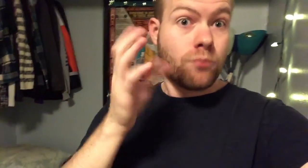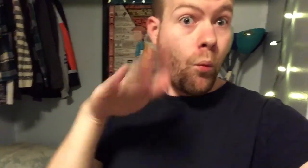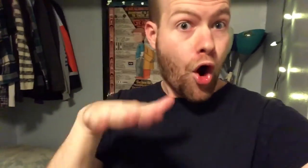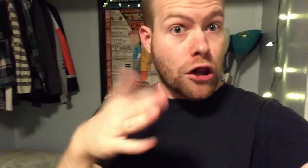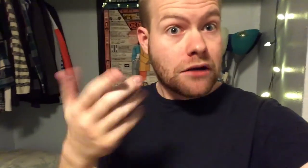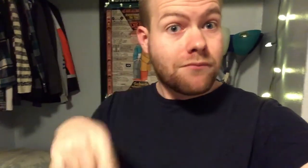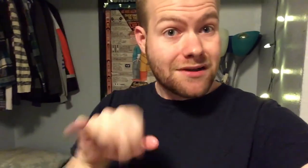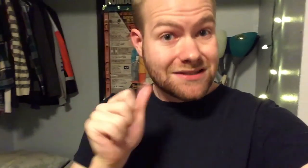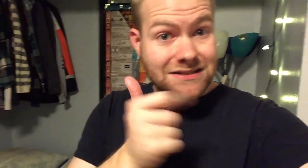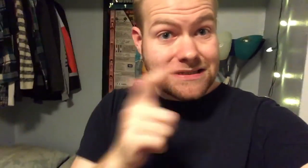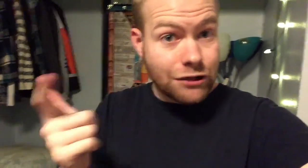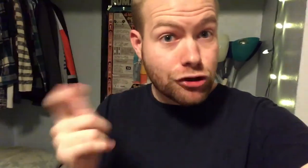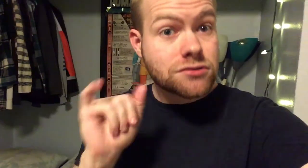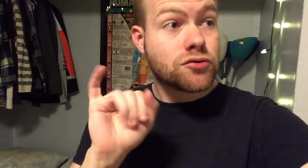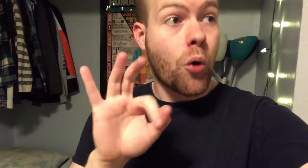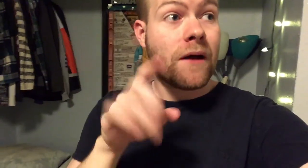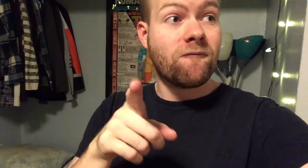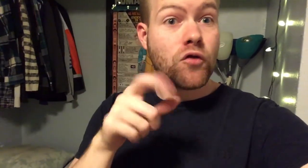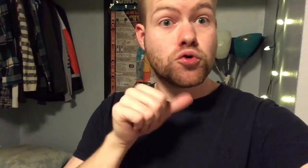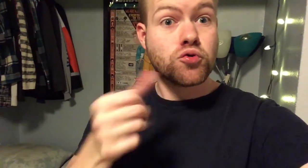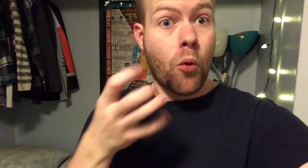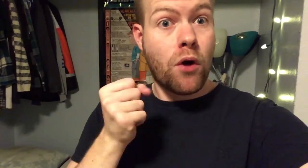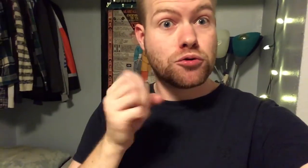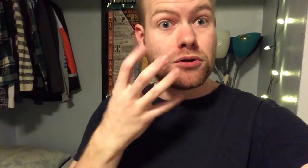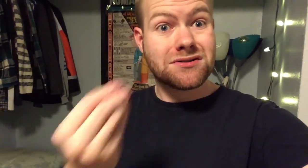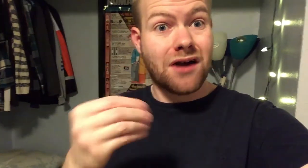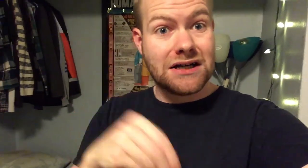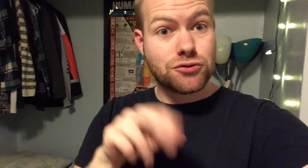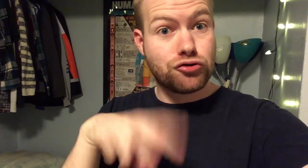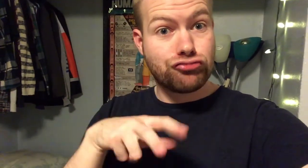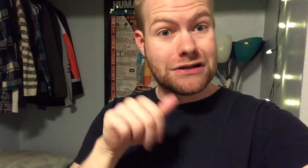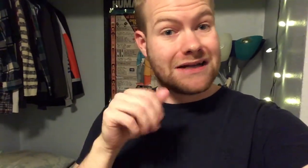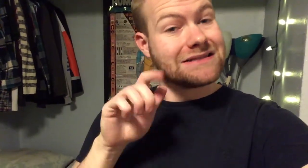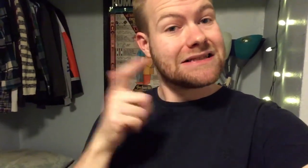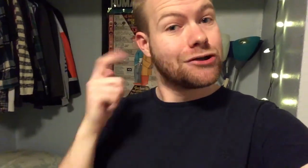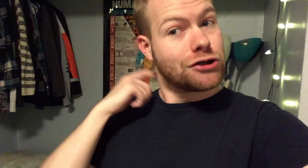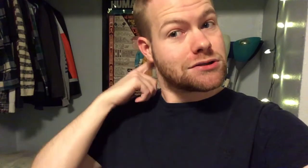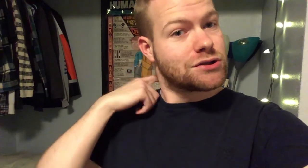Warning! This is a series, so if you don't want to get sucked into reading a series,